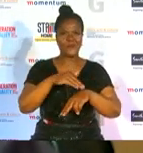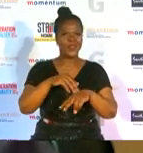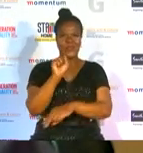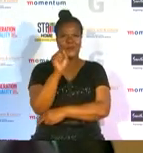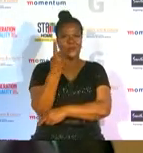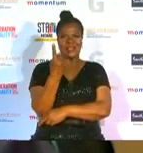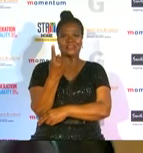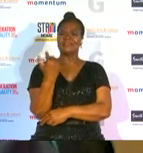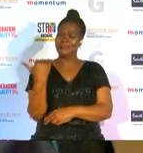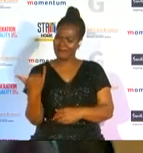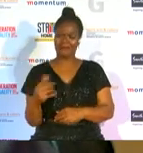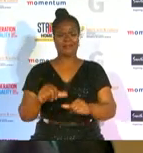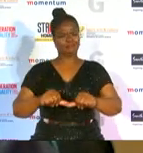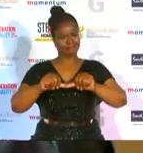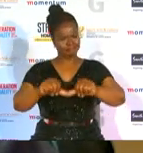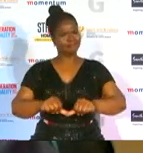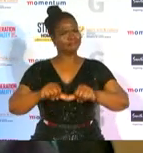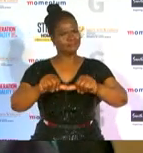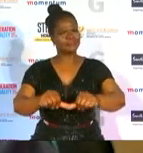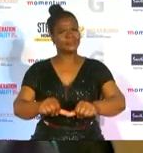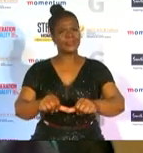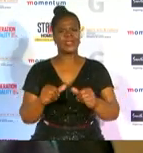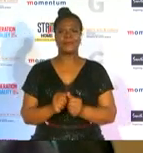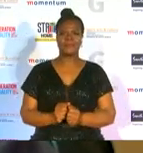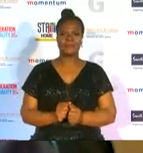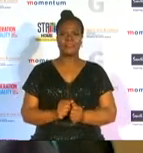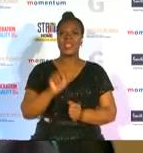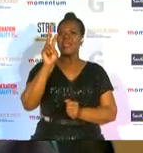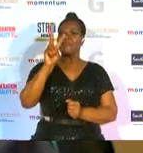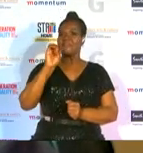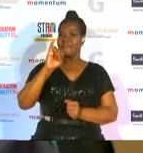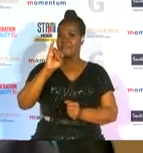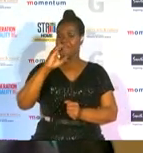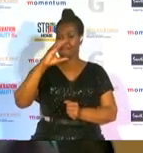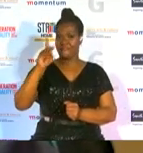continue to shine vikki masu of kozaf and fame was